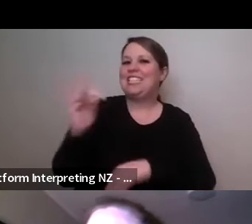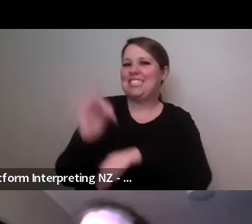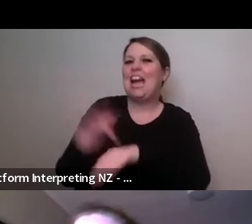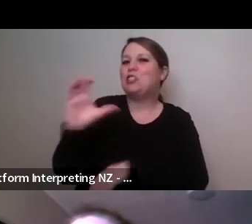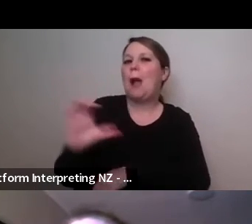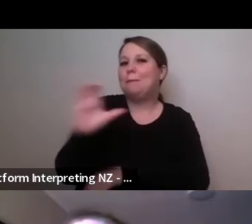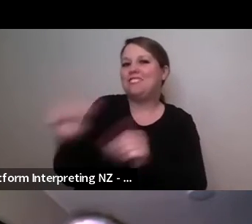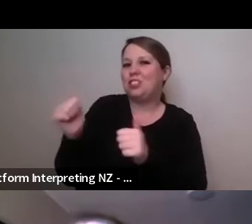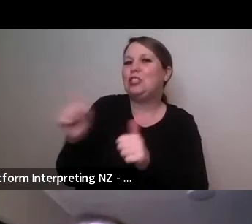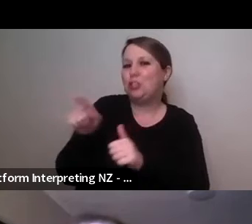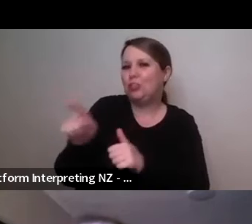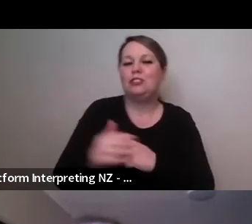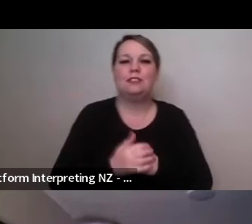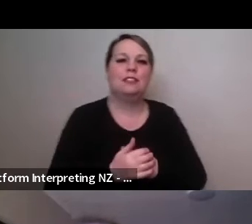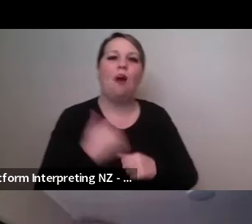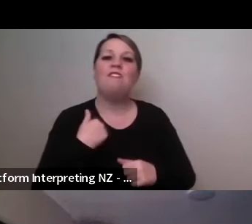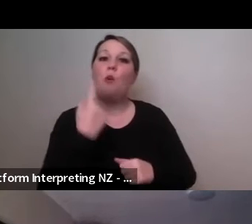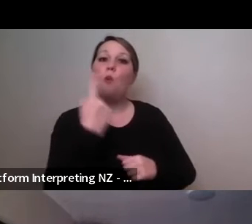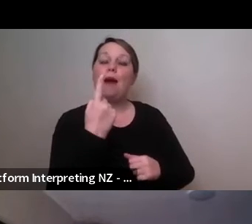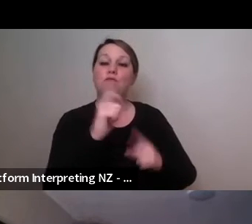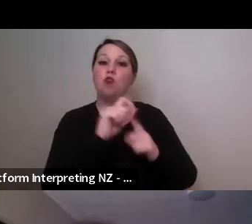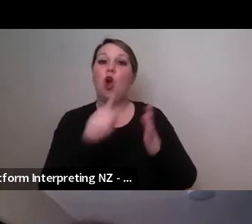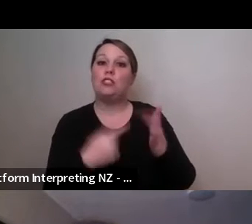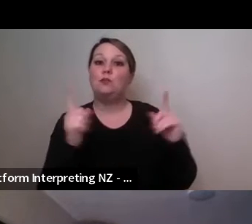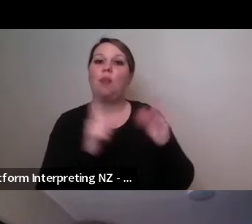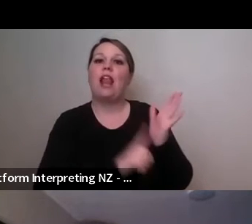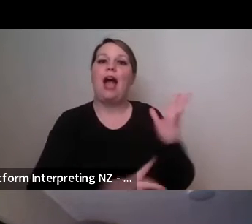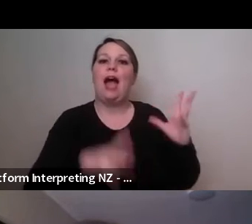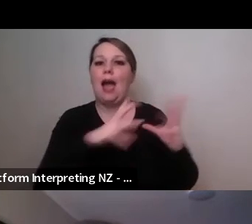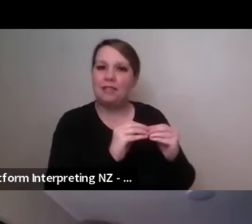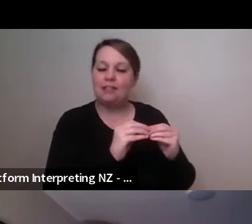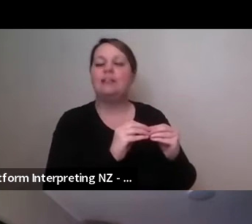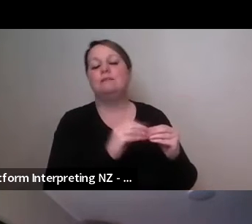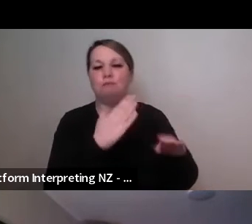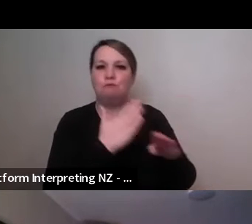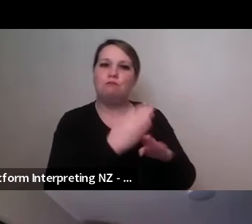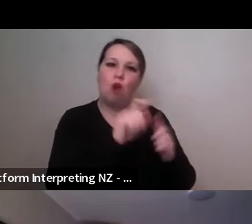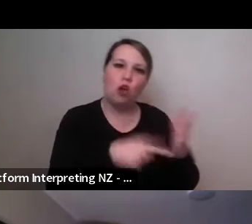them of course is the the larby project uh and you saw the work that I'm going to be making uh